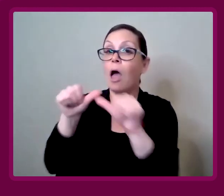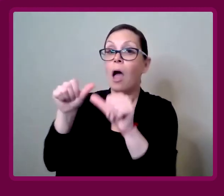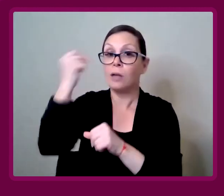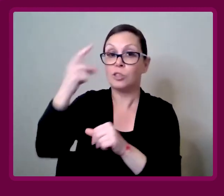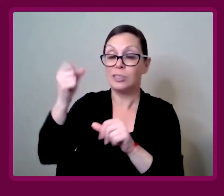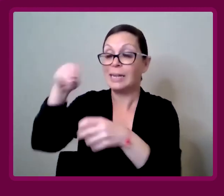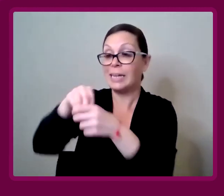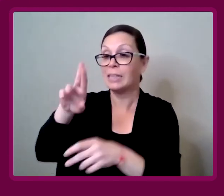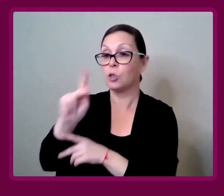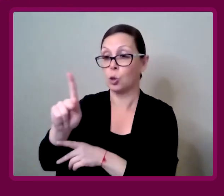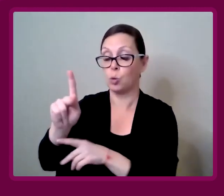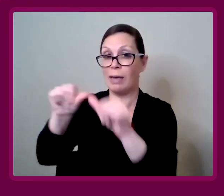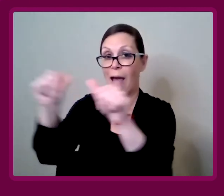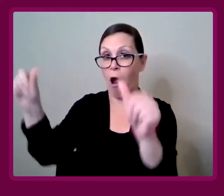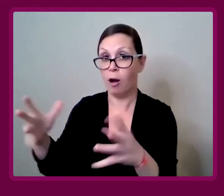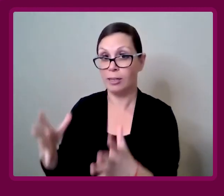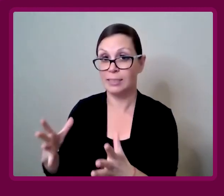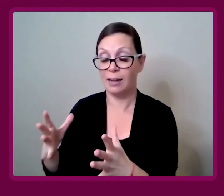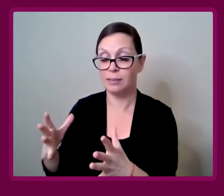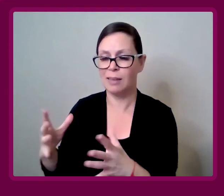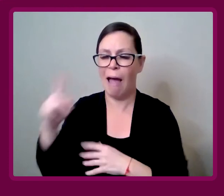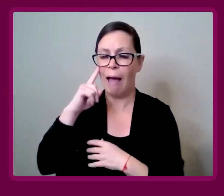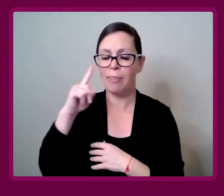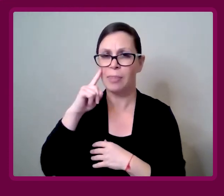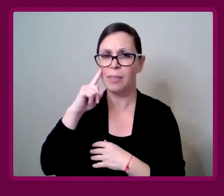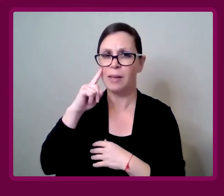In the UK, there are unregistered architects.